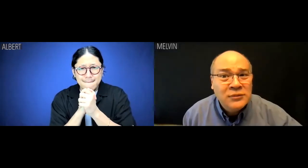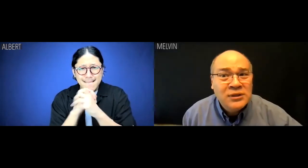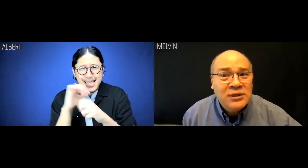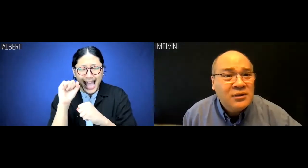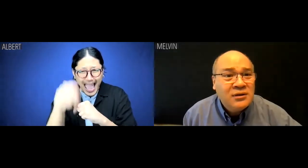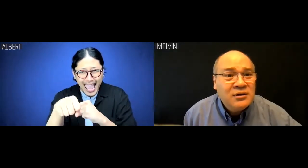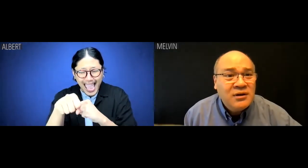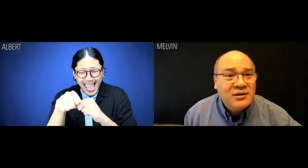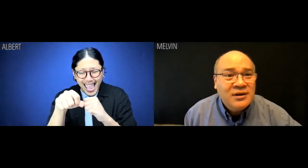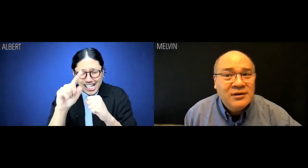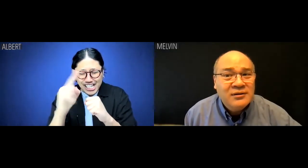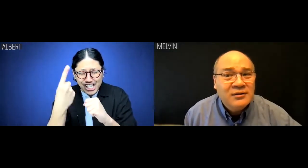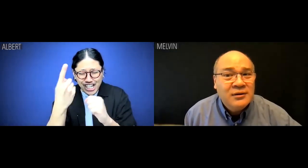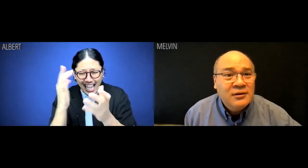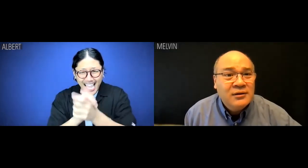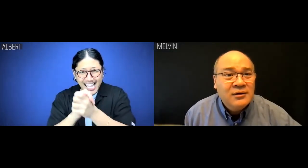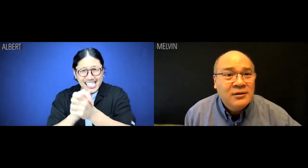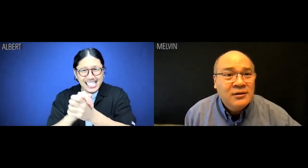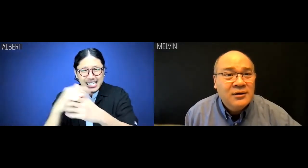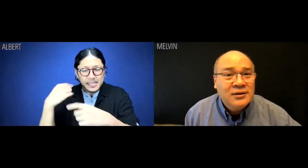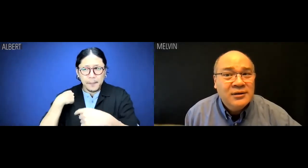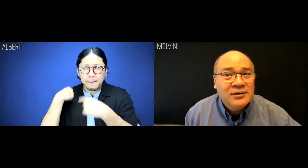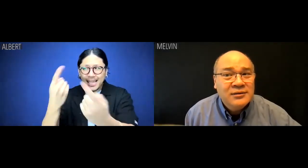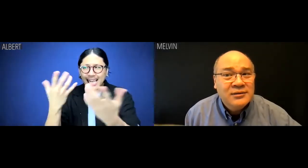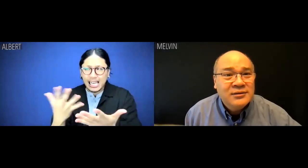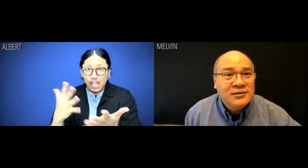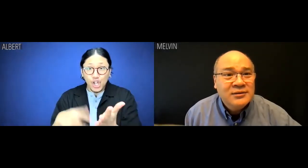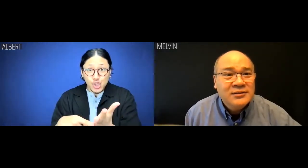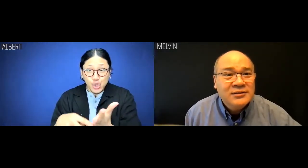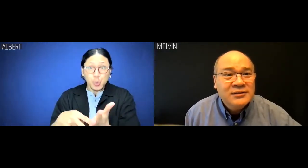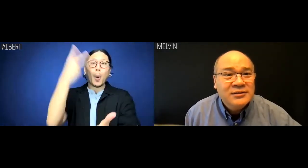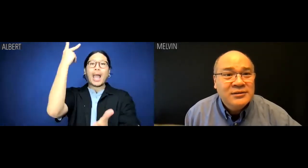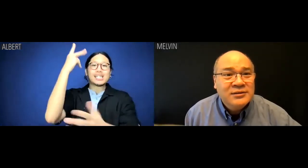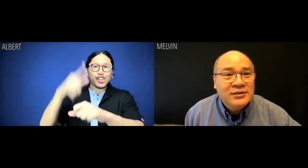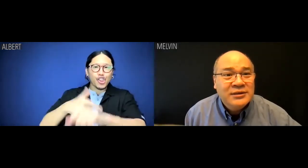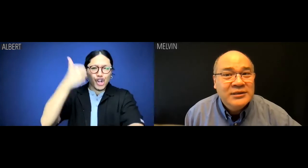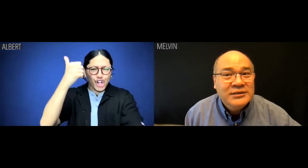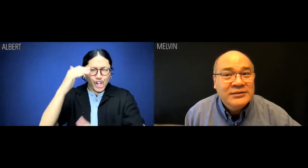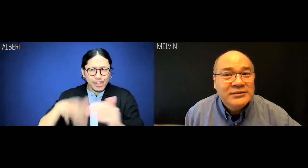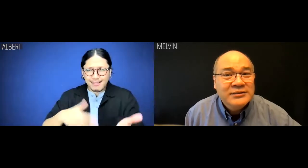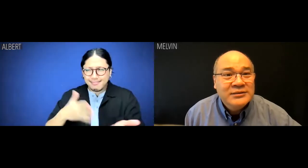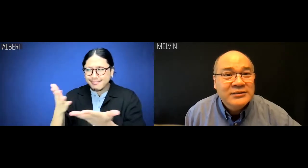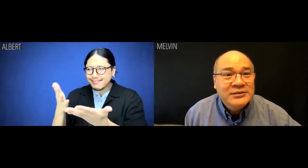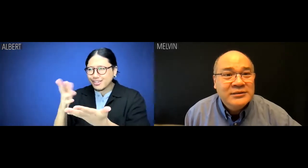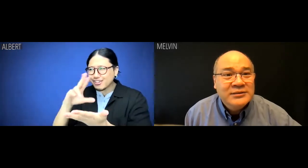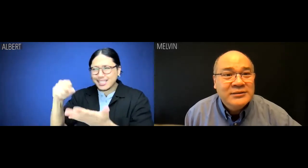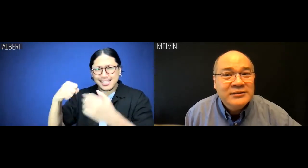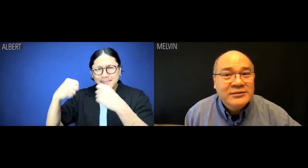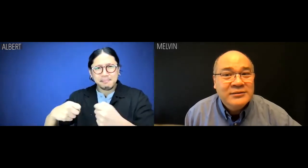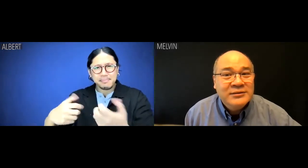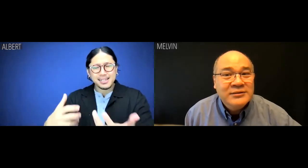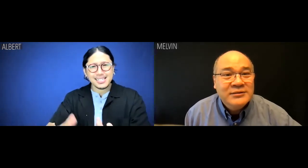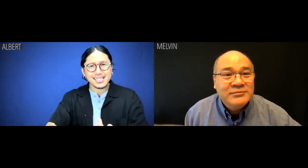Albert: Yeah, it's just... I've been here twice as long as Russ the Bus.